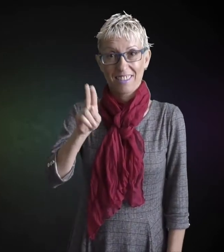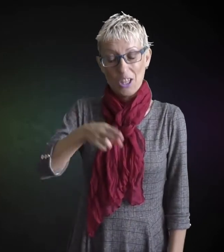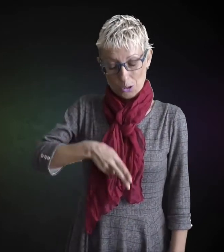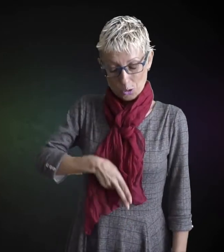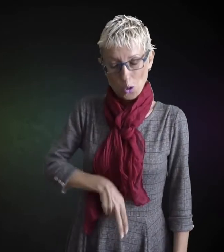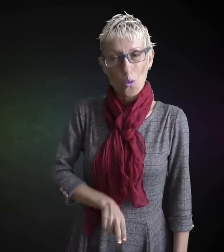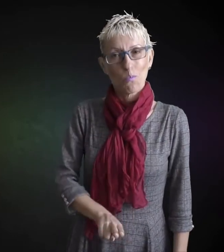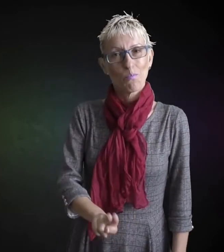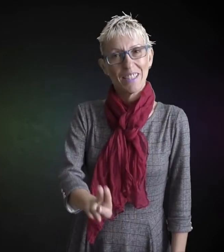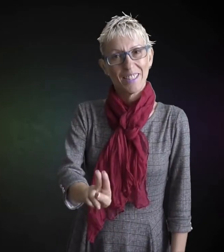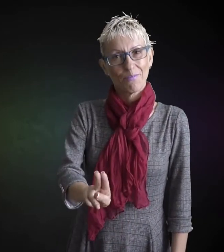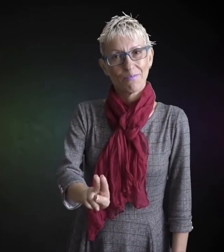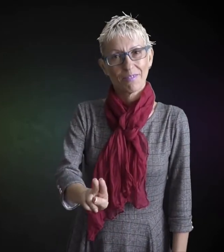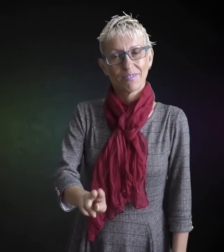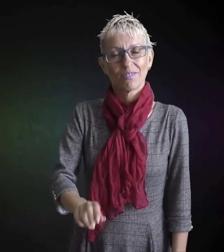twins